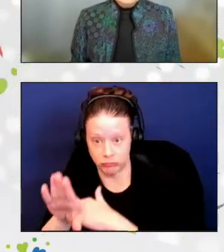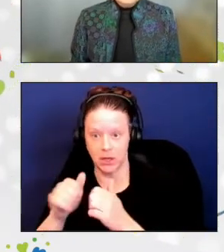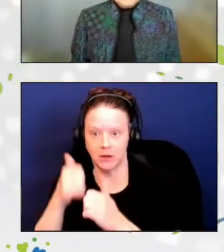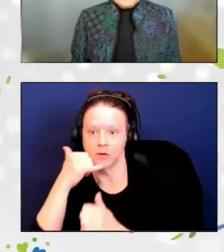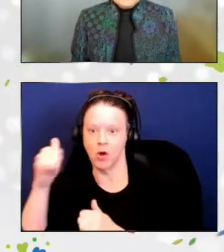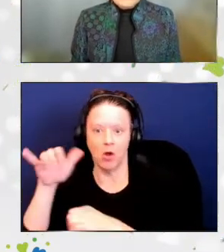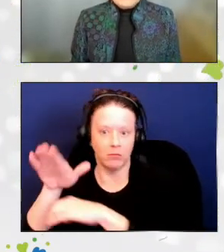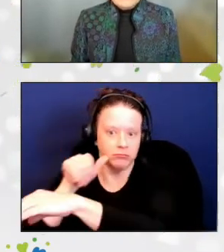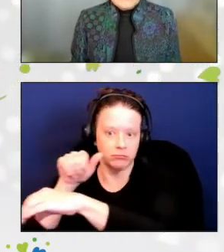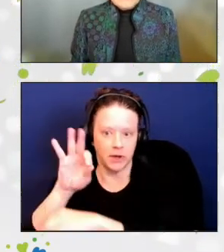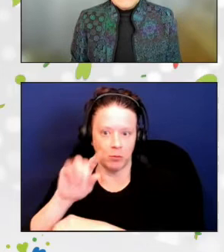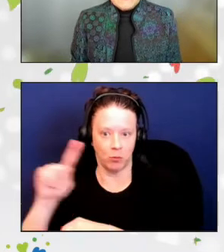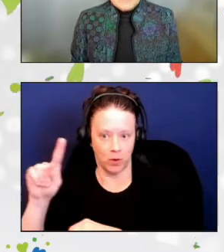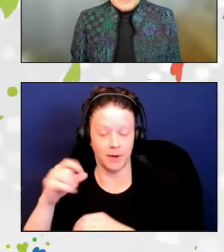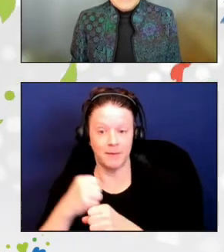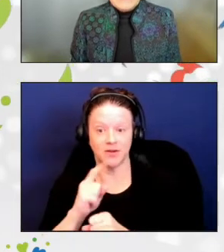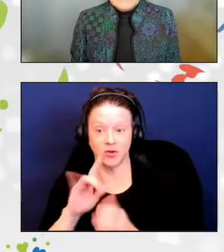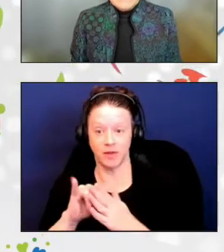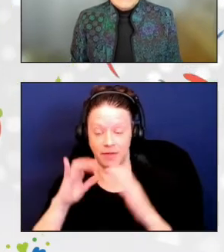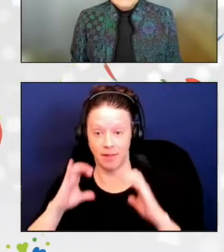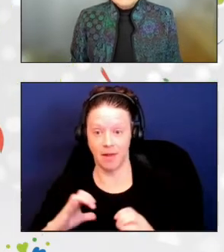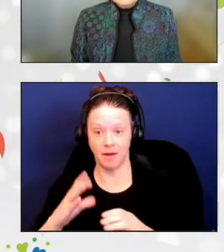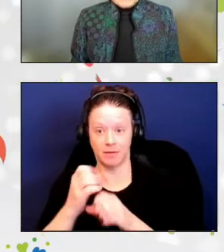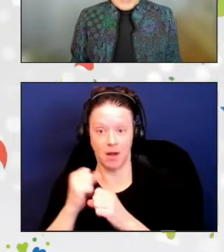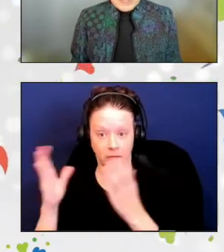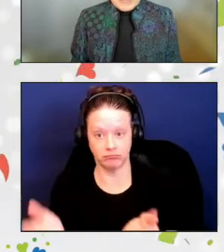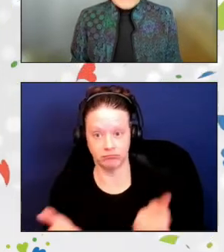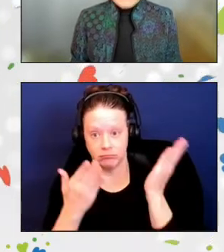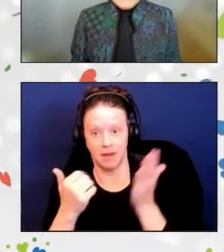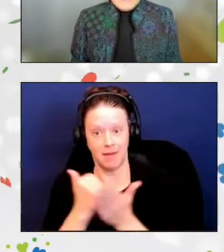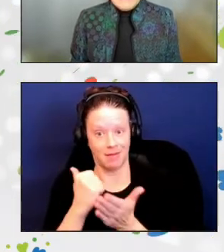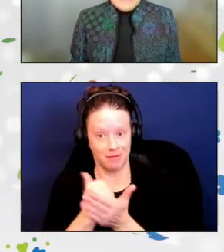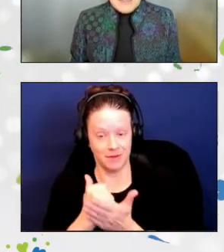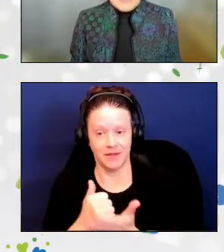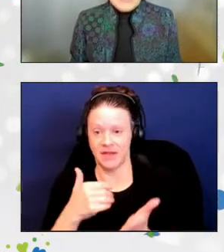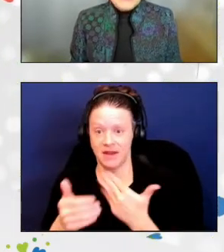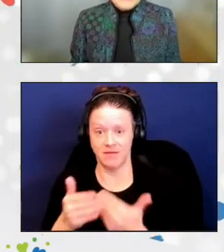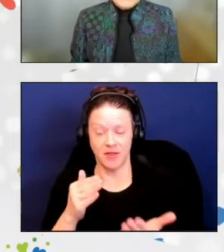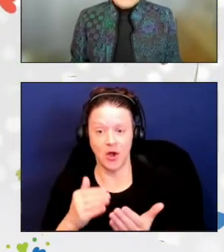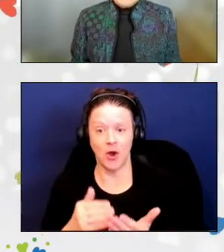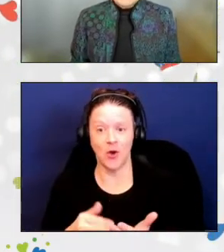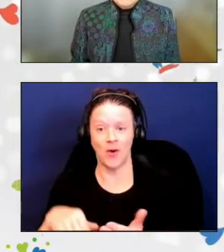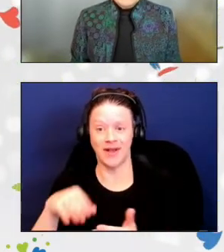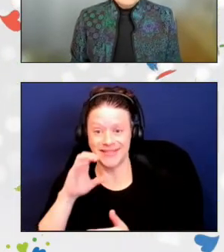ensuring that the client got the help he needed, despite being eight years his senior.